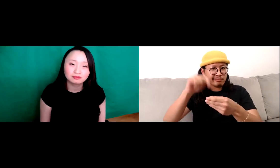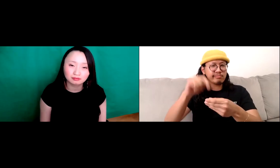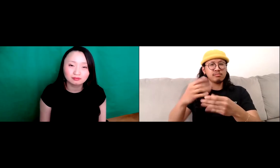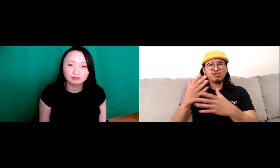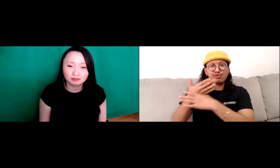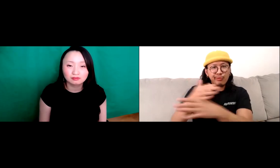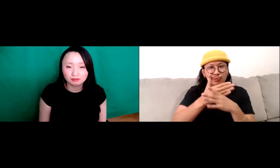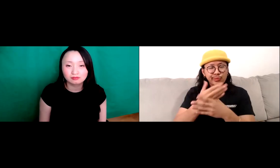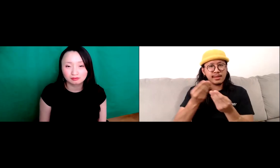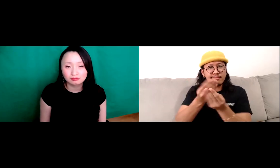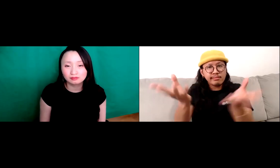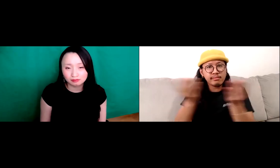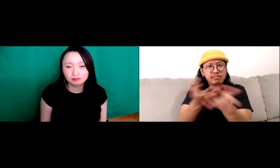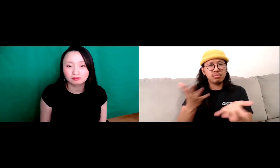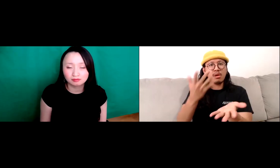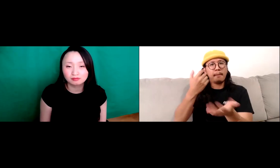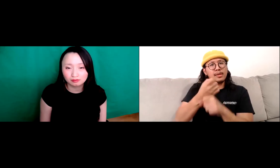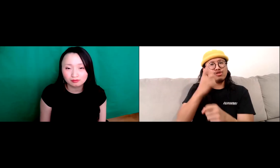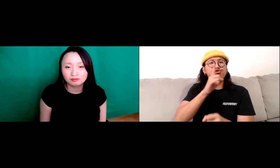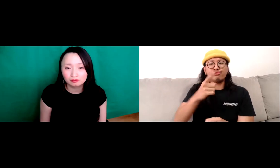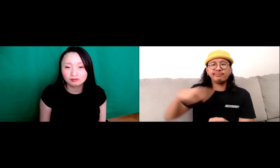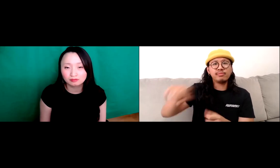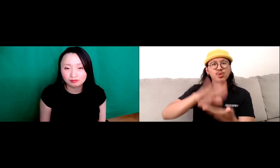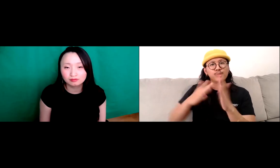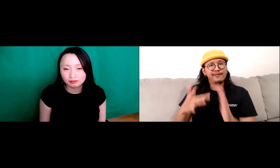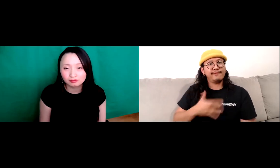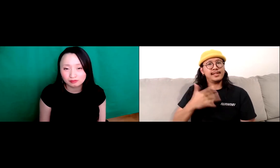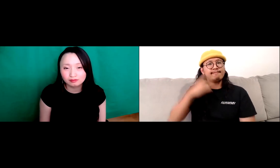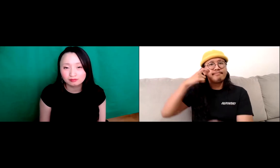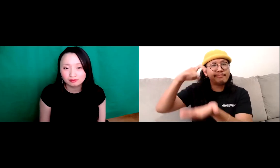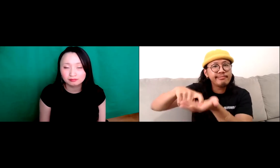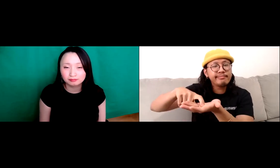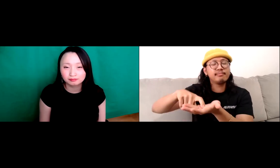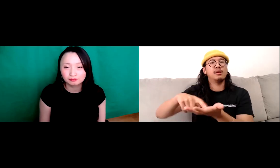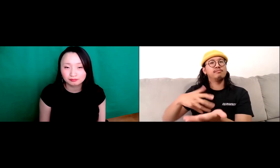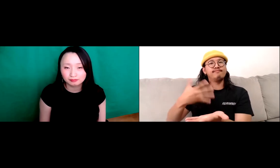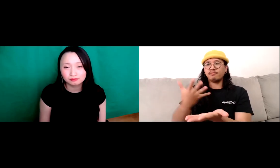why is because, you know, it's about our stories and being able to share that and making sure